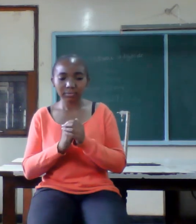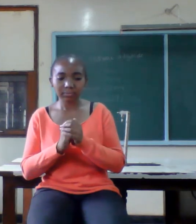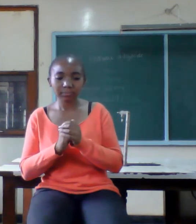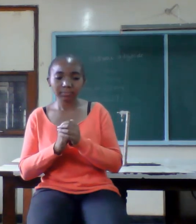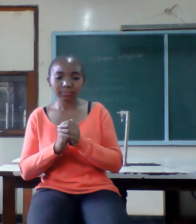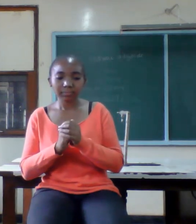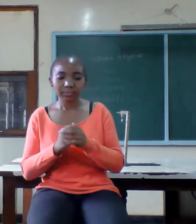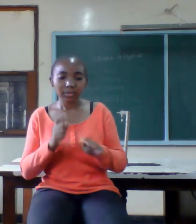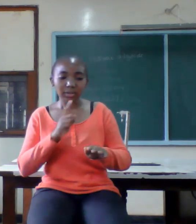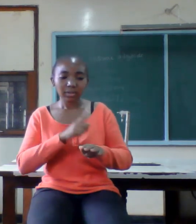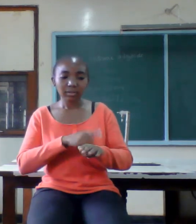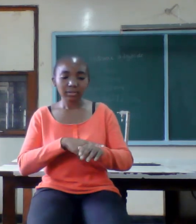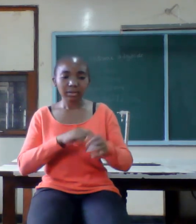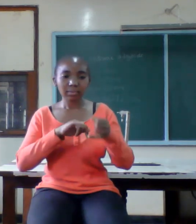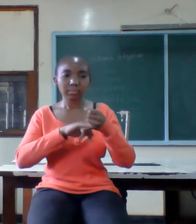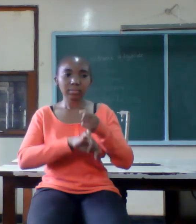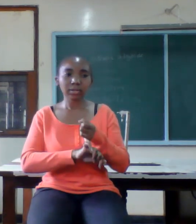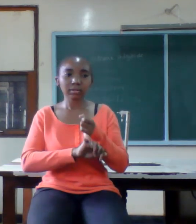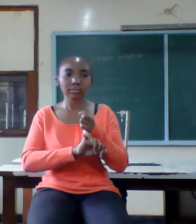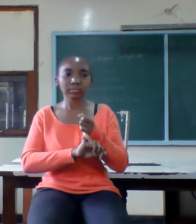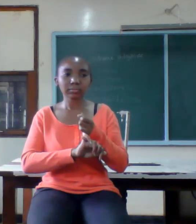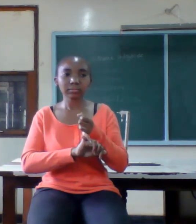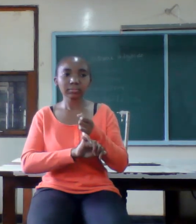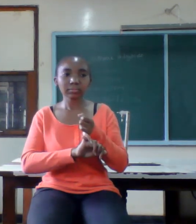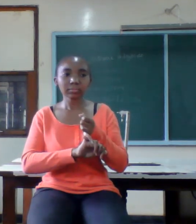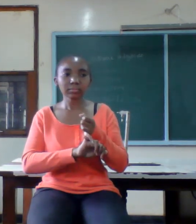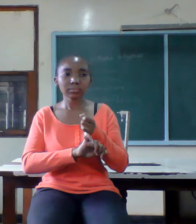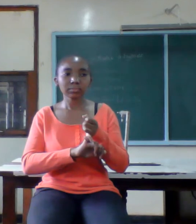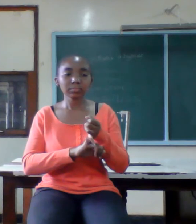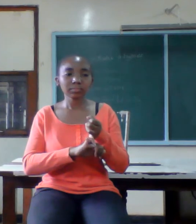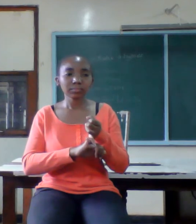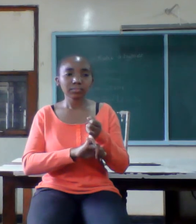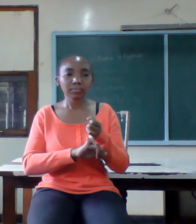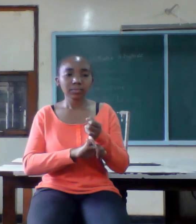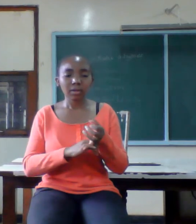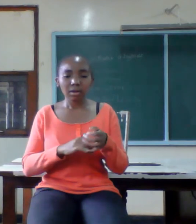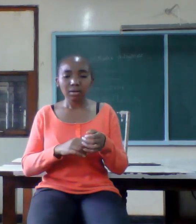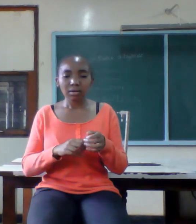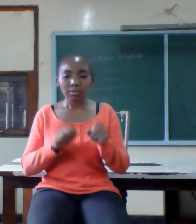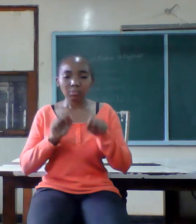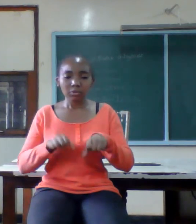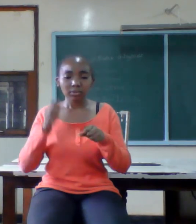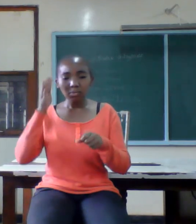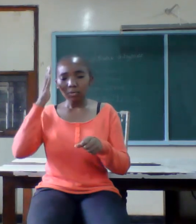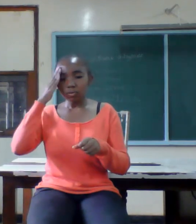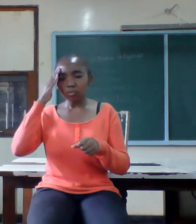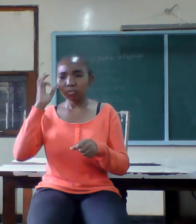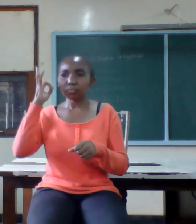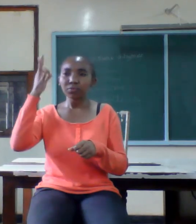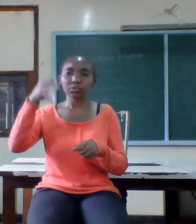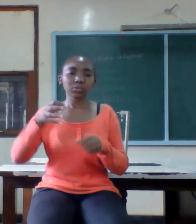is taking a huge risk you cannot predict what will happen in the future situation may change